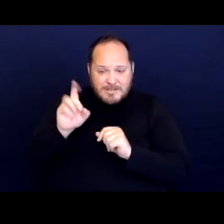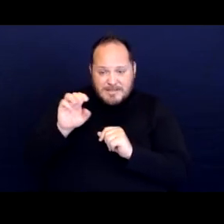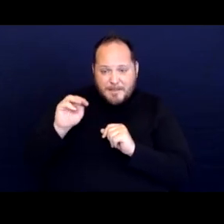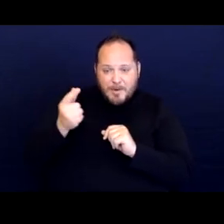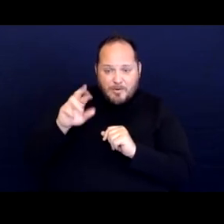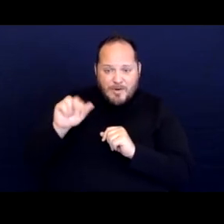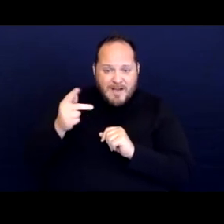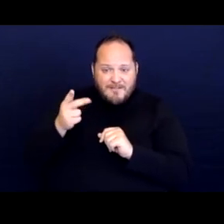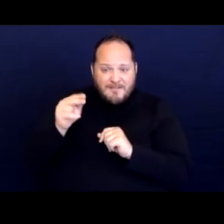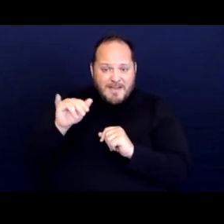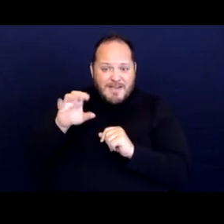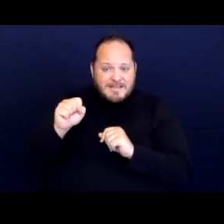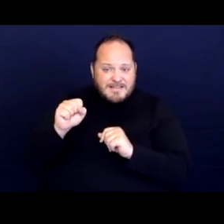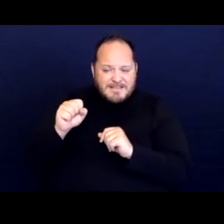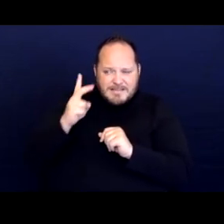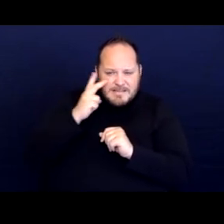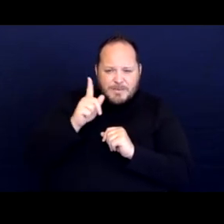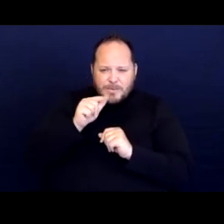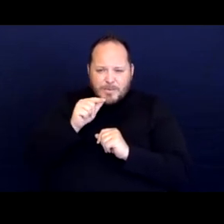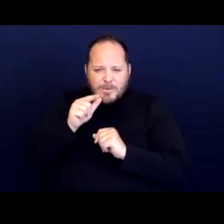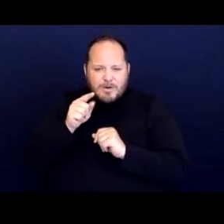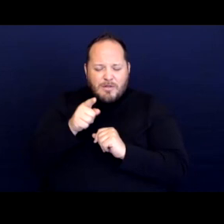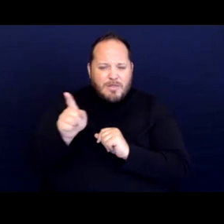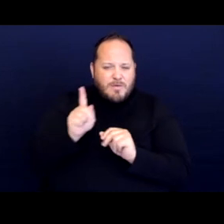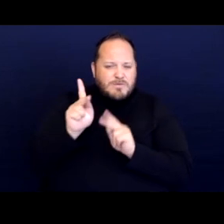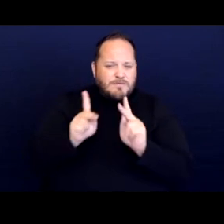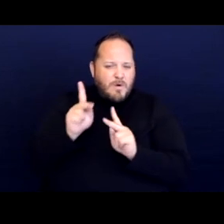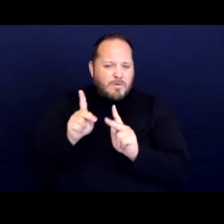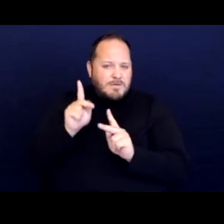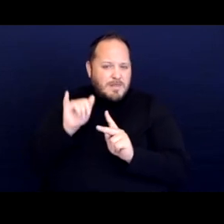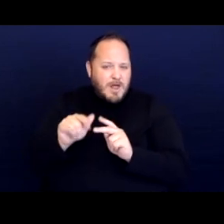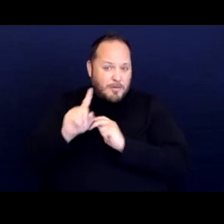who are these folks that are being penalized